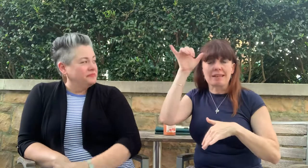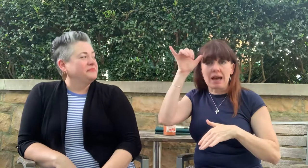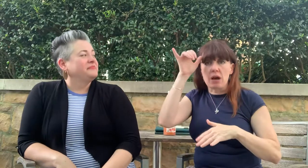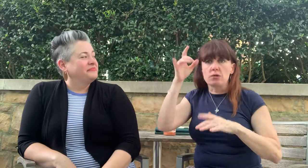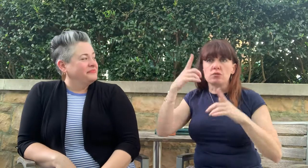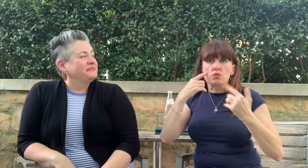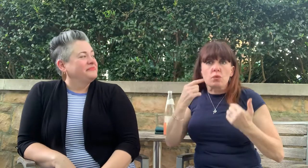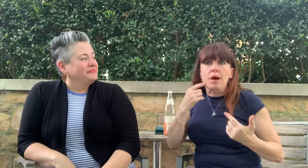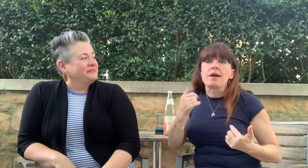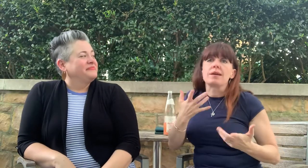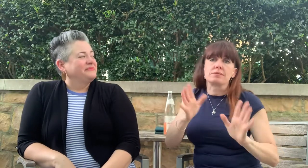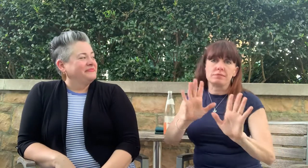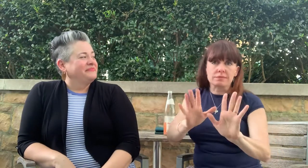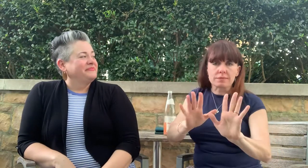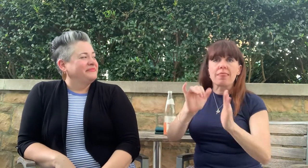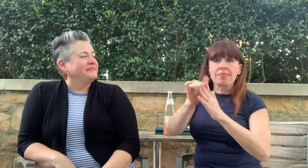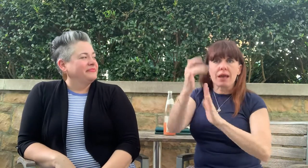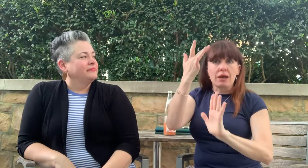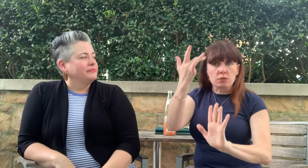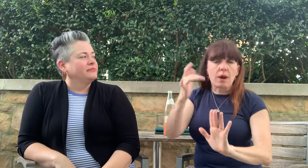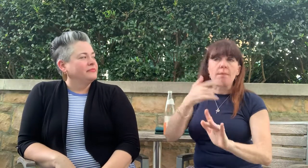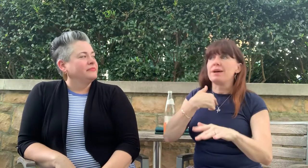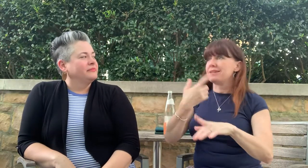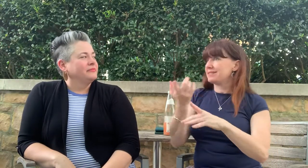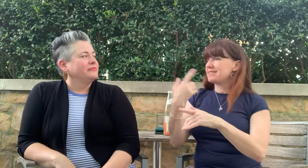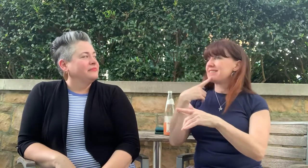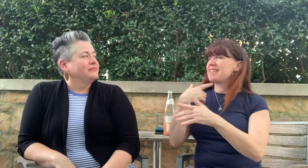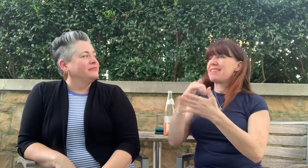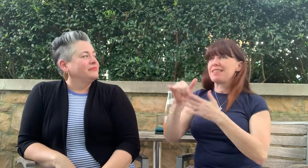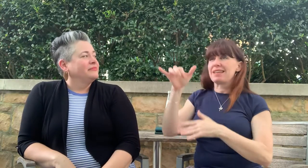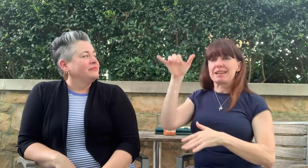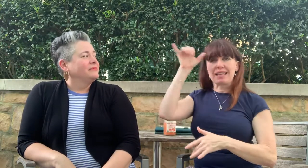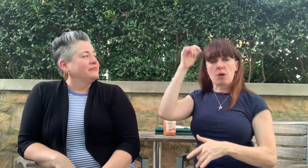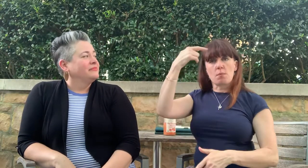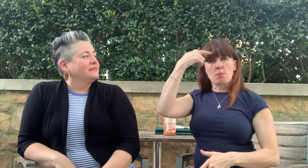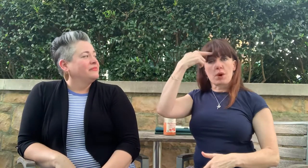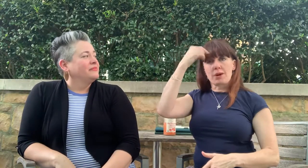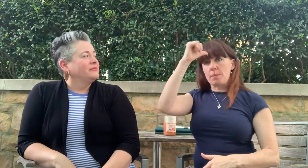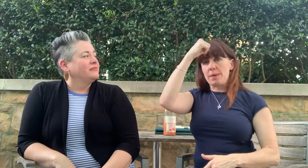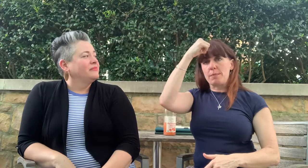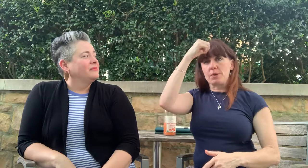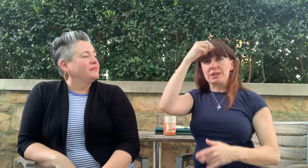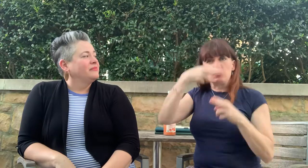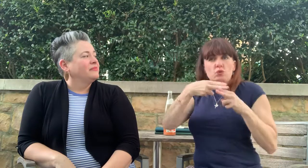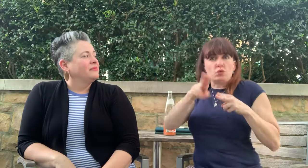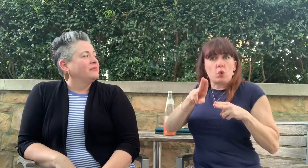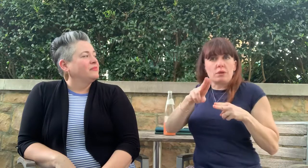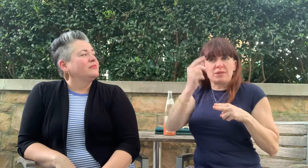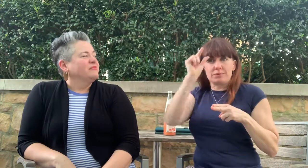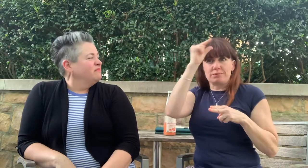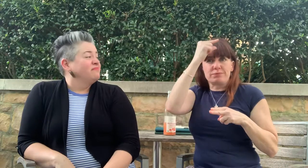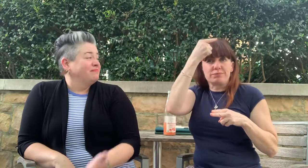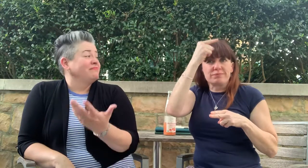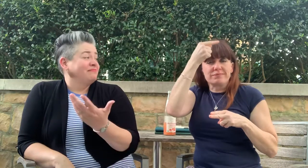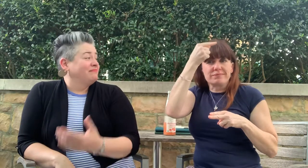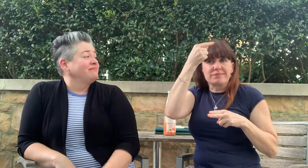the cows "calling" all night, that is why. The lady told us that the cows have short memory